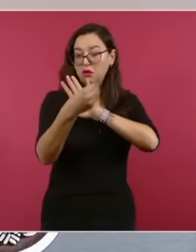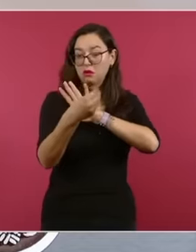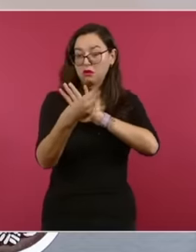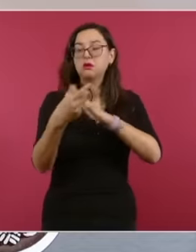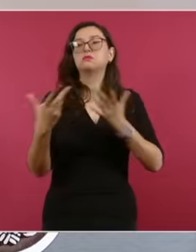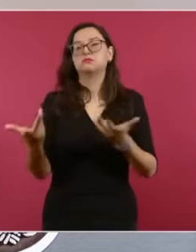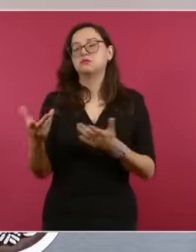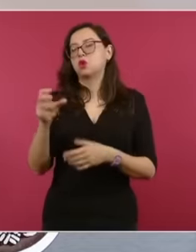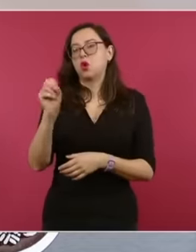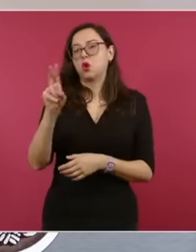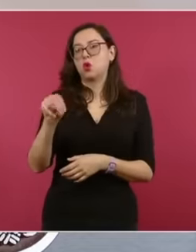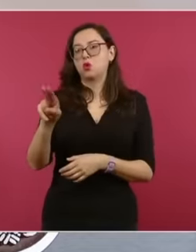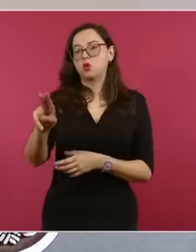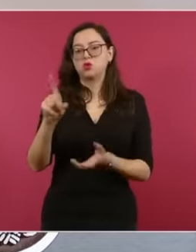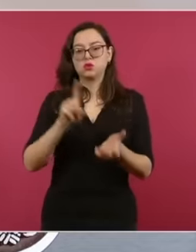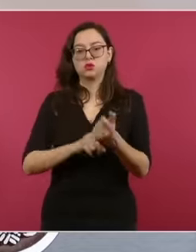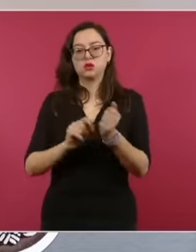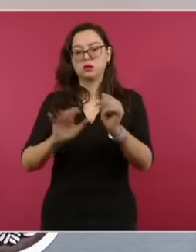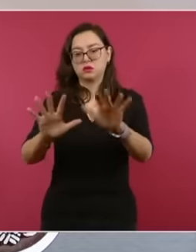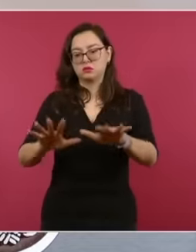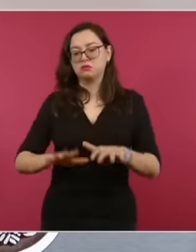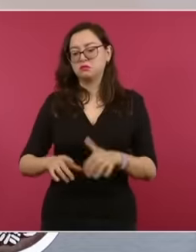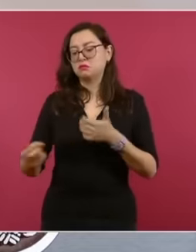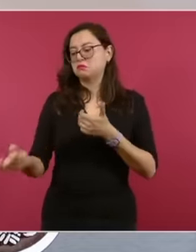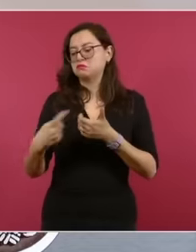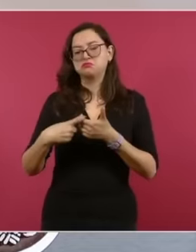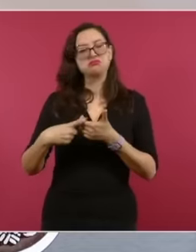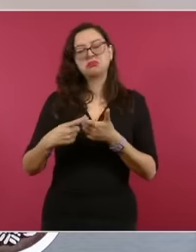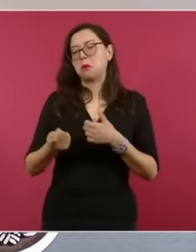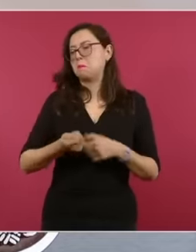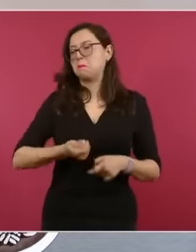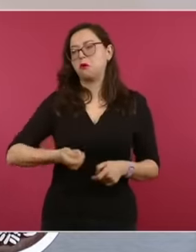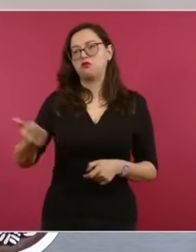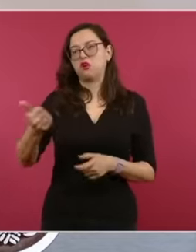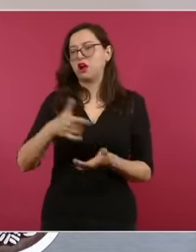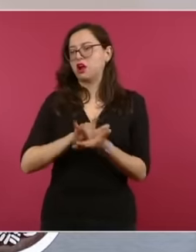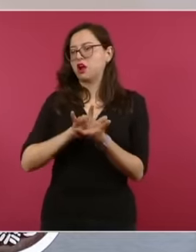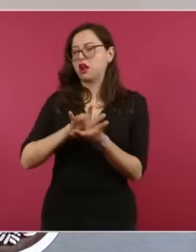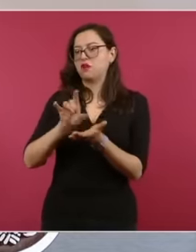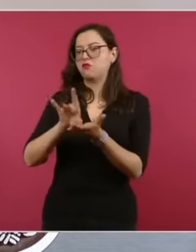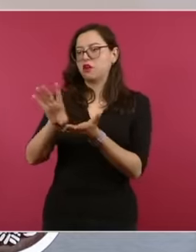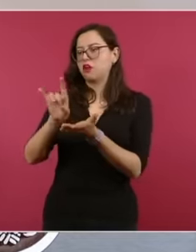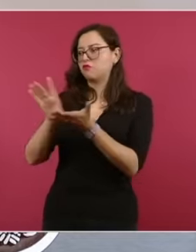on the evaluation provided for in Article 6 of the same instrument of the United Nations.